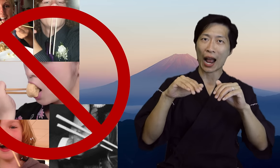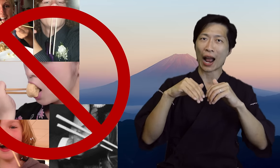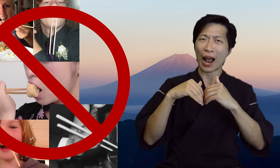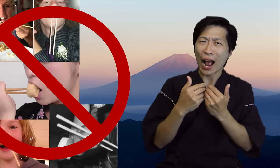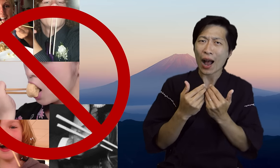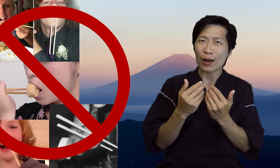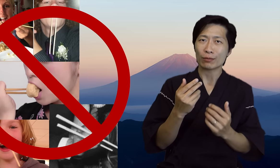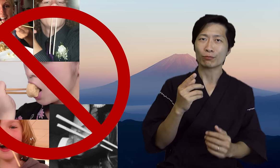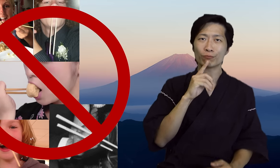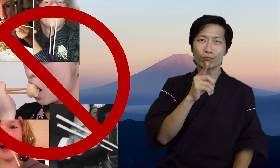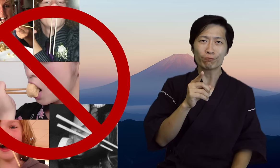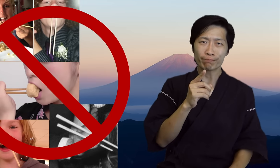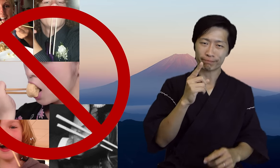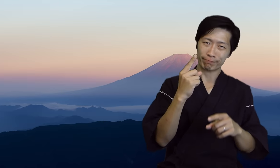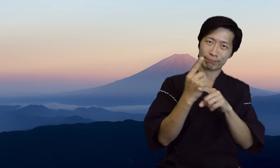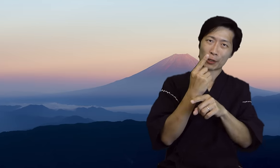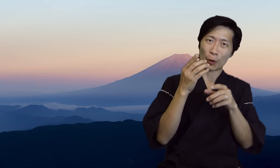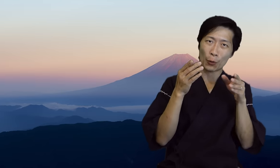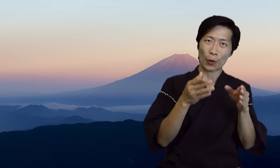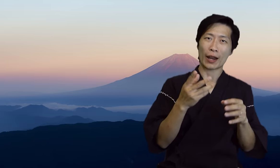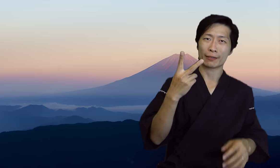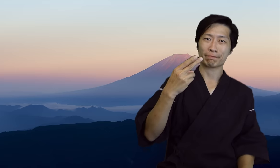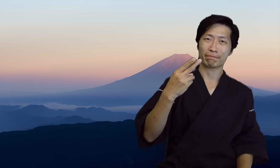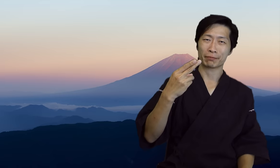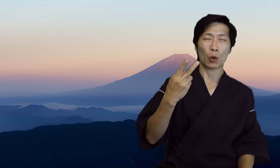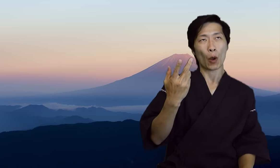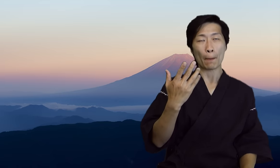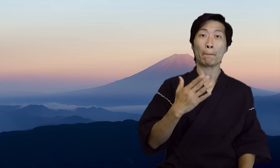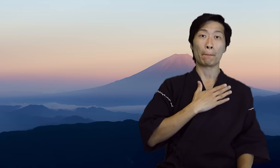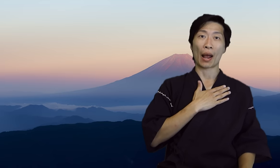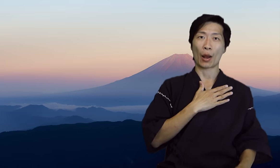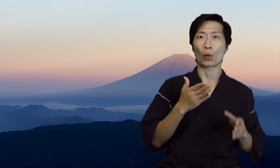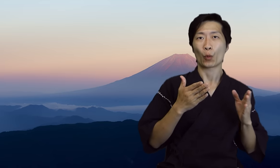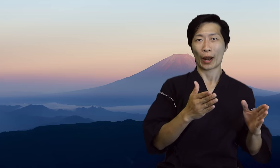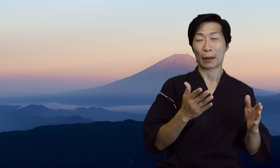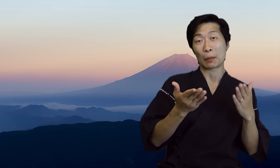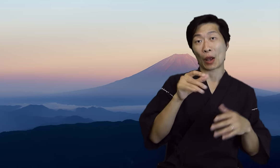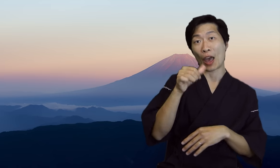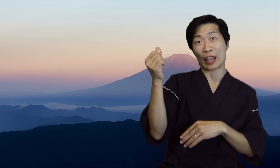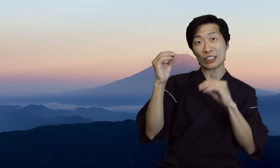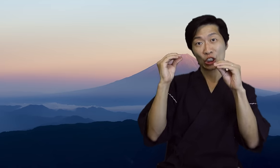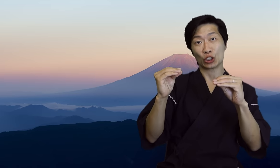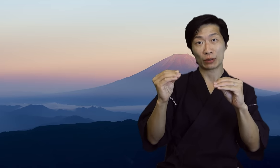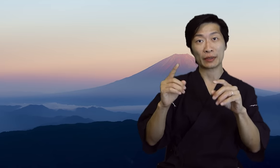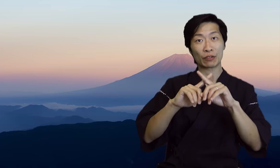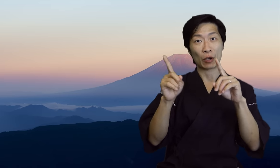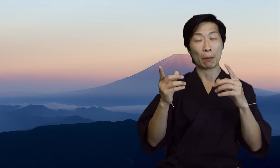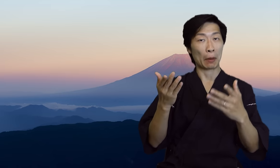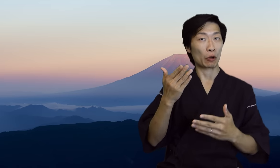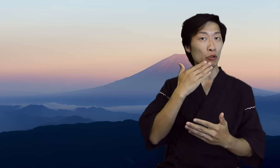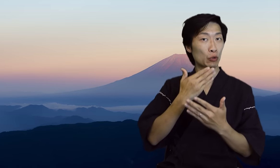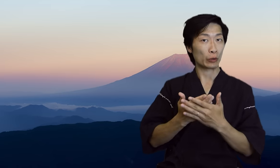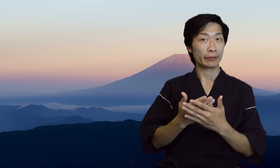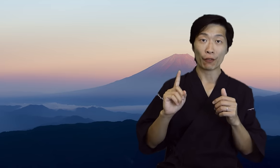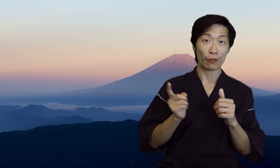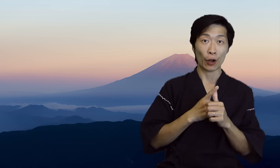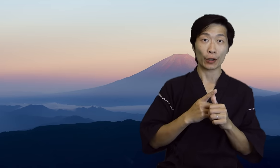I want to teach you how to properly use chopsticks or at least I'll teach you my way maybe other teachers can teach you